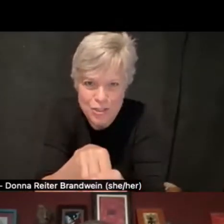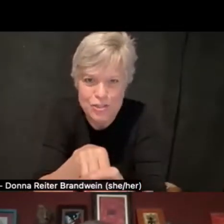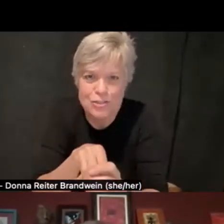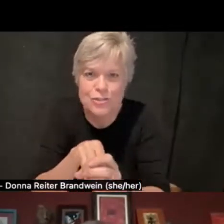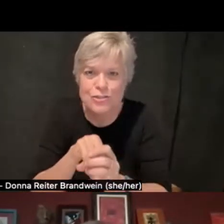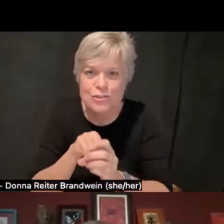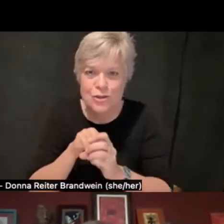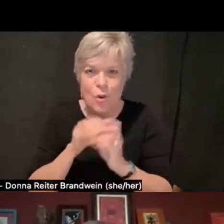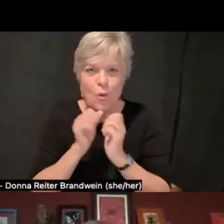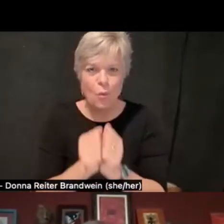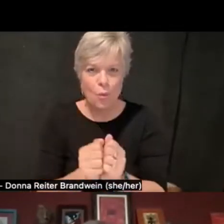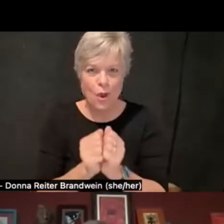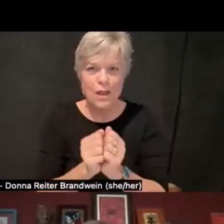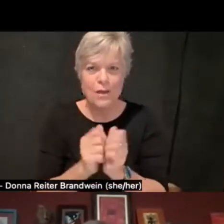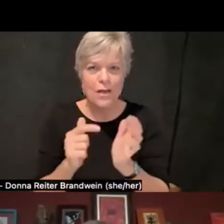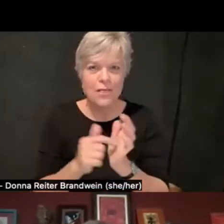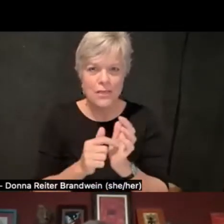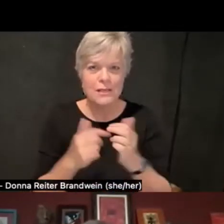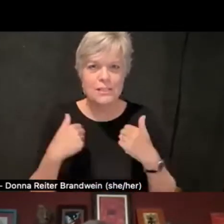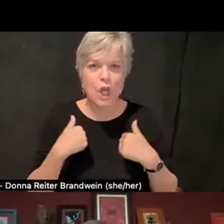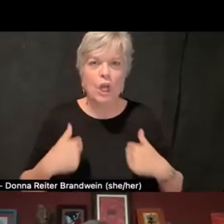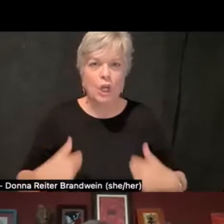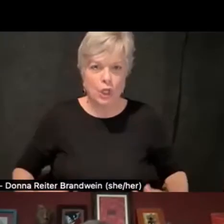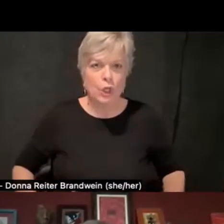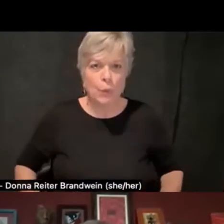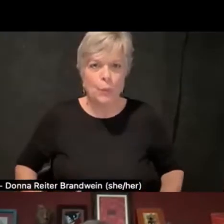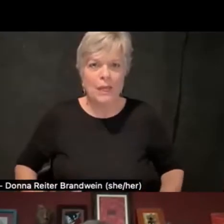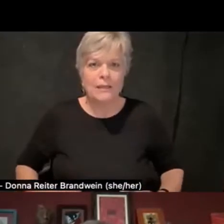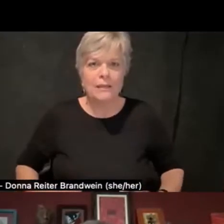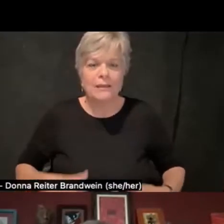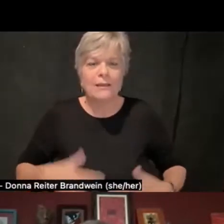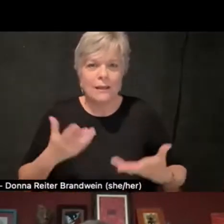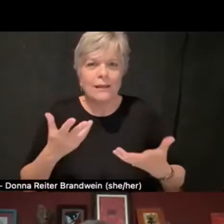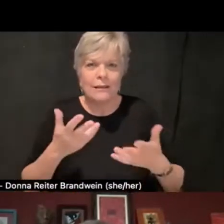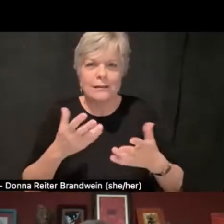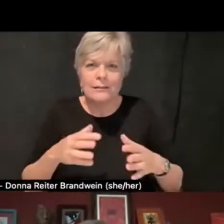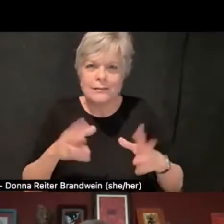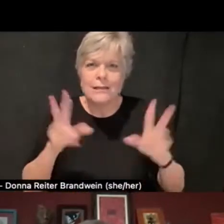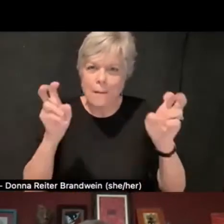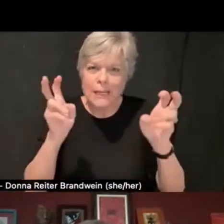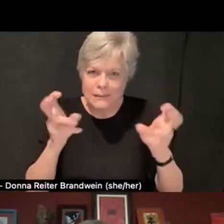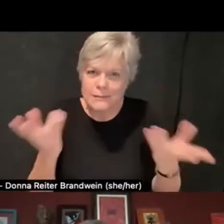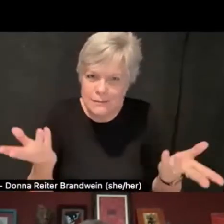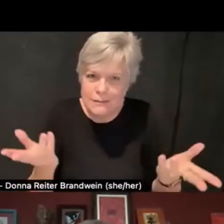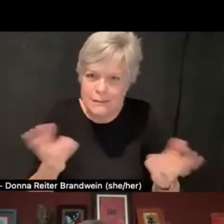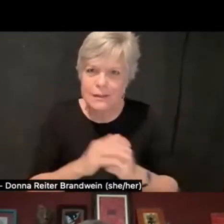with these human matters. And so that is super important.